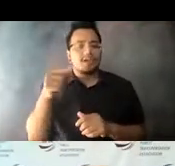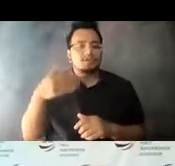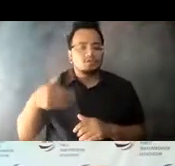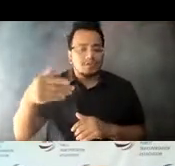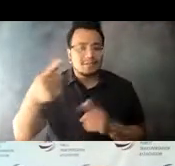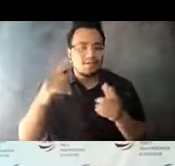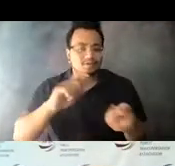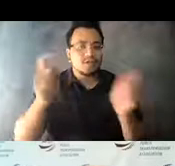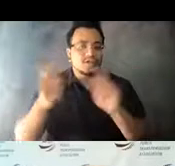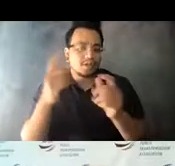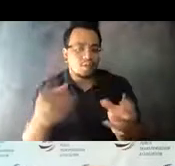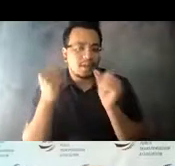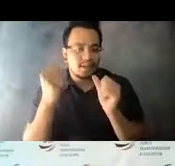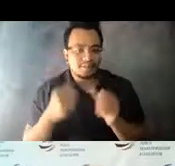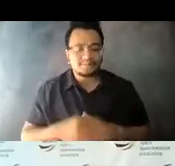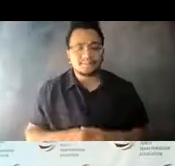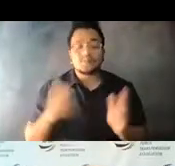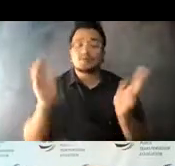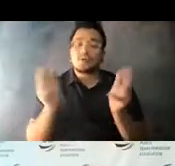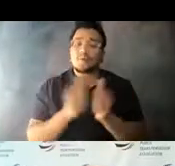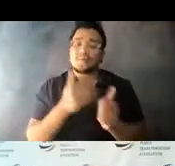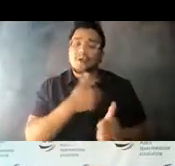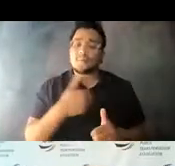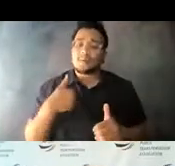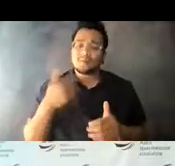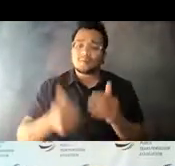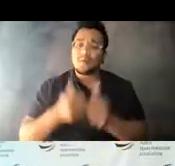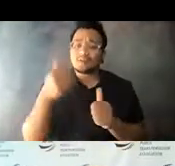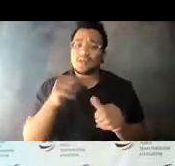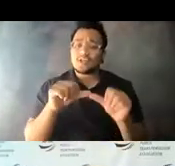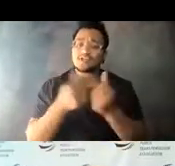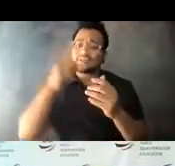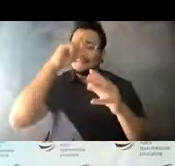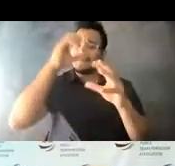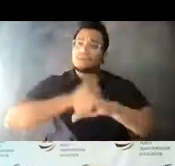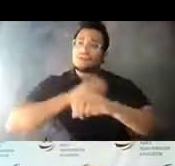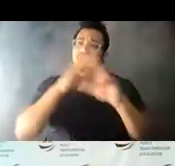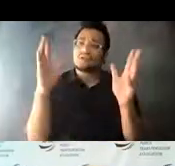14:12:34 In talking to our members, most agencies envision a phased approach to the return of